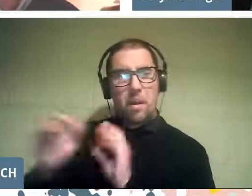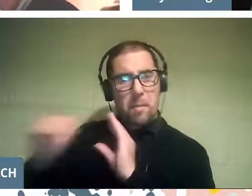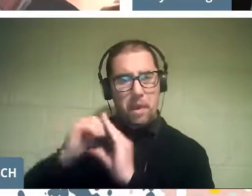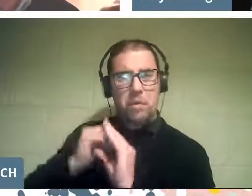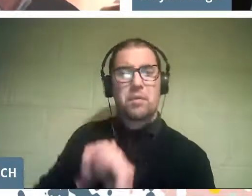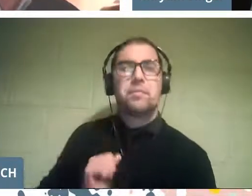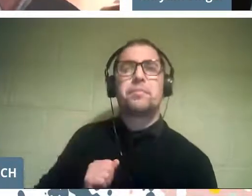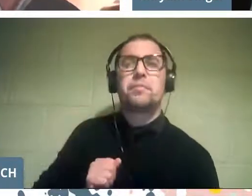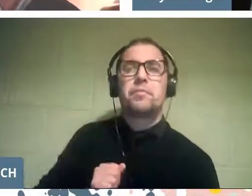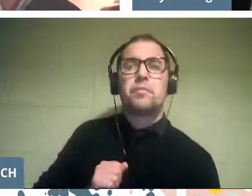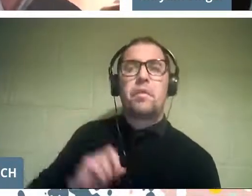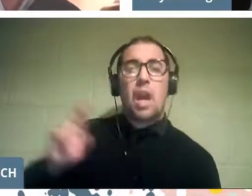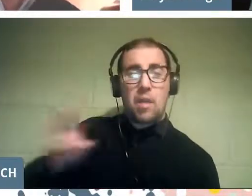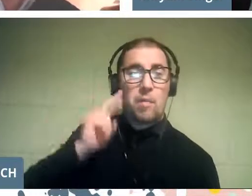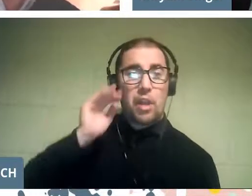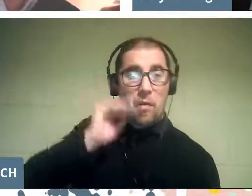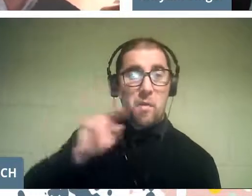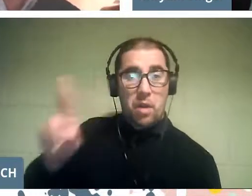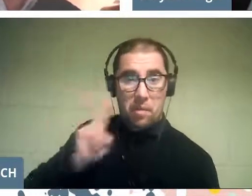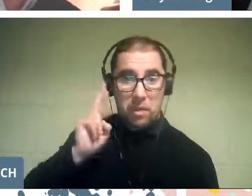really worth quoting.